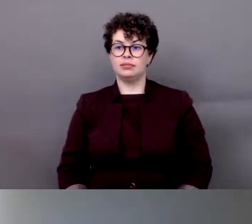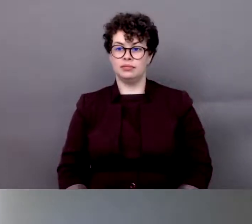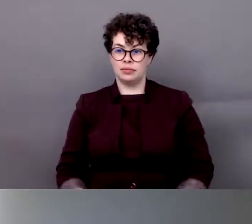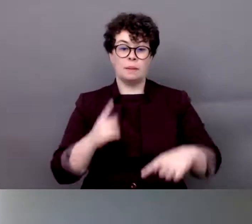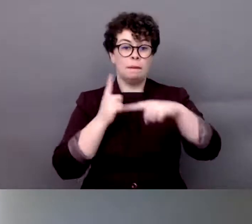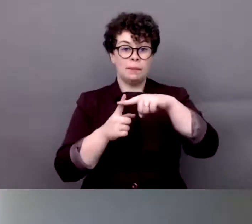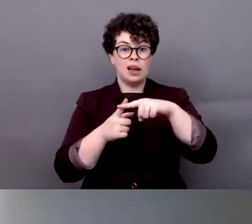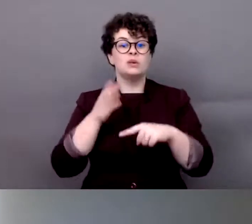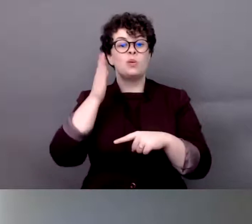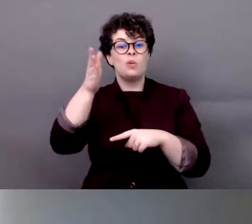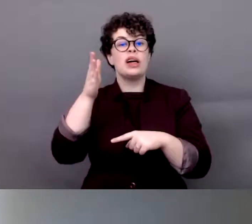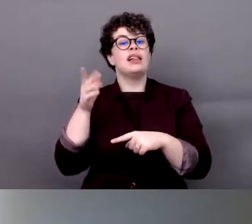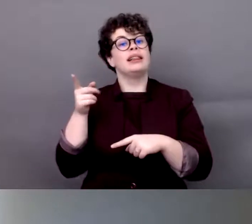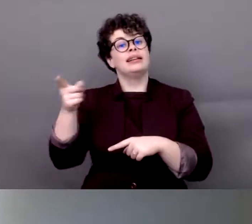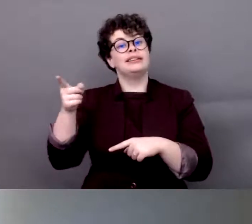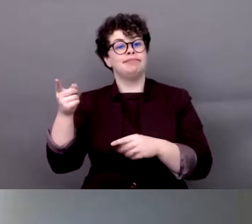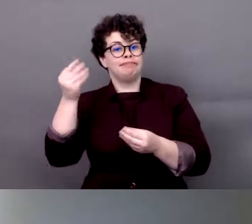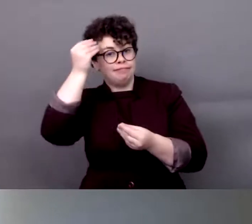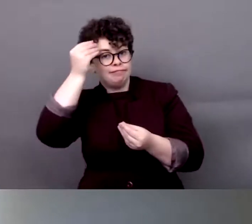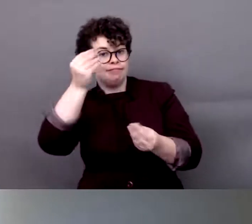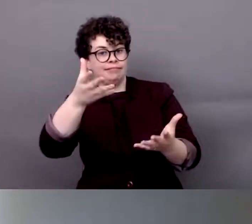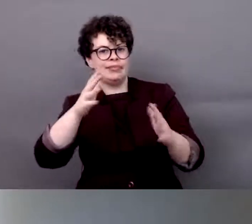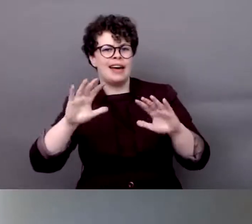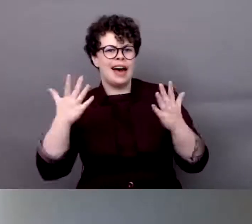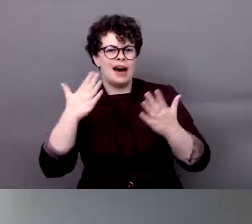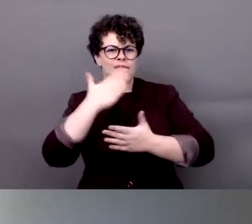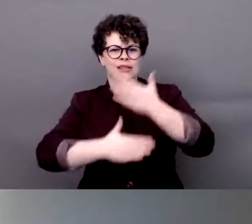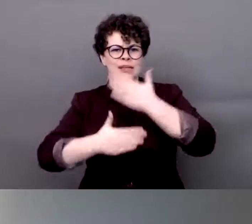the situation